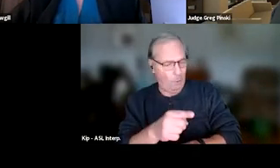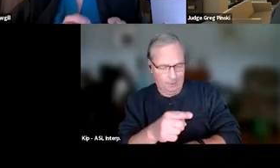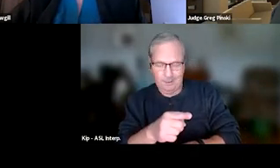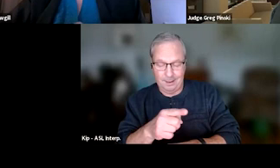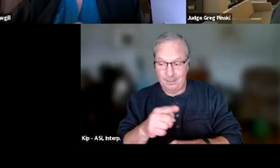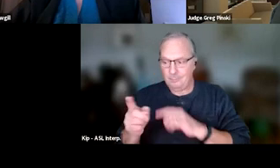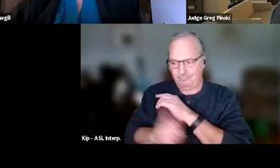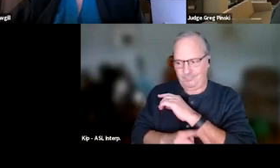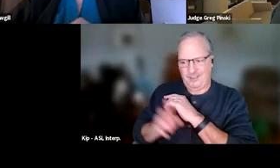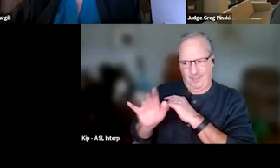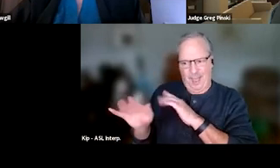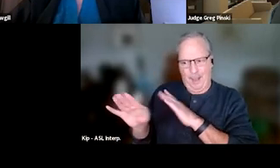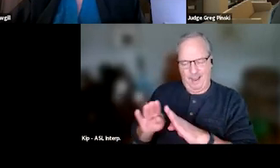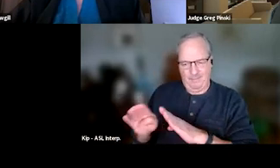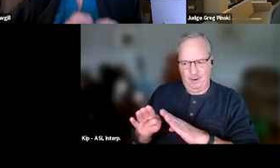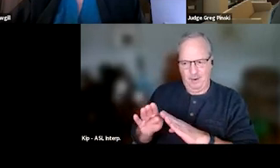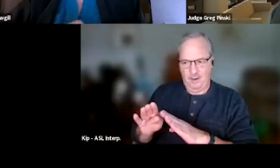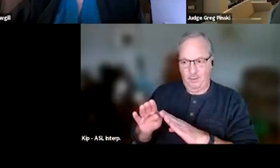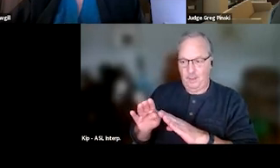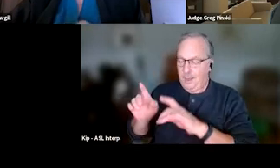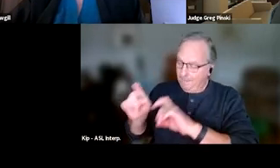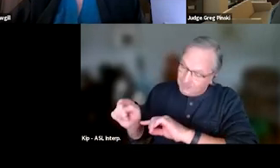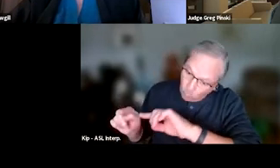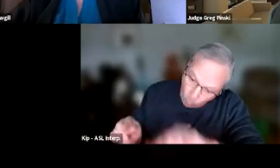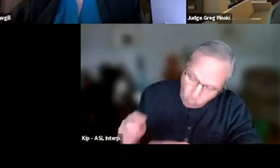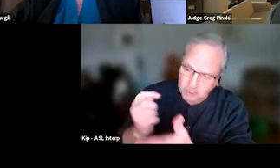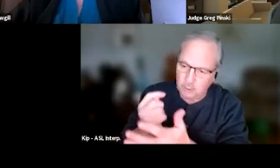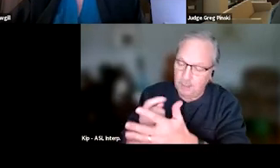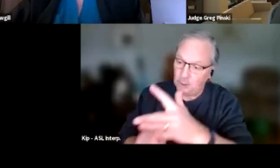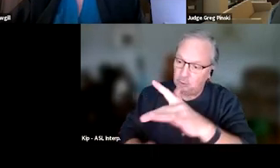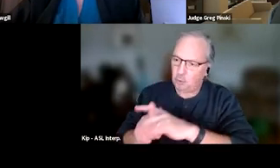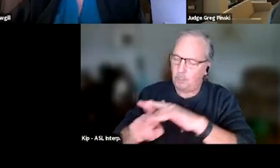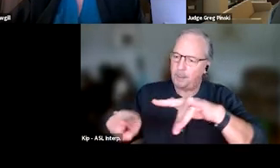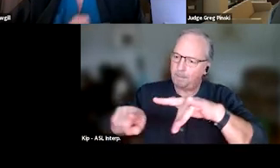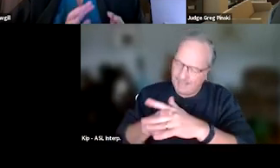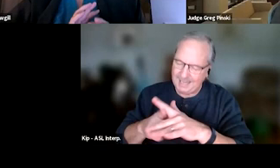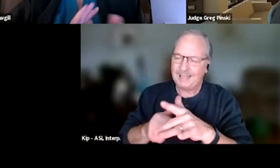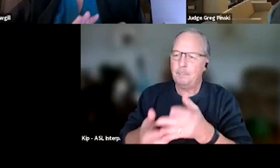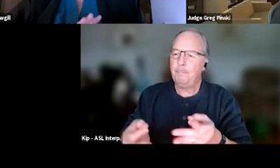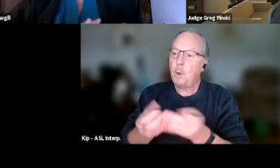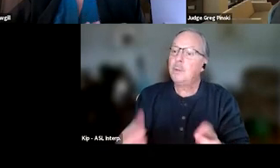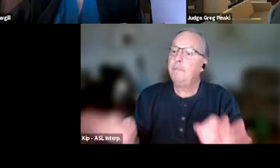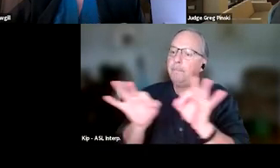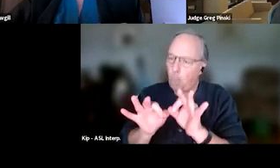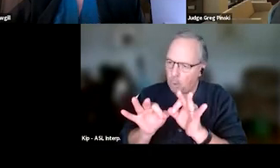Because if we don't get them to treatment, showing up in the beginning is the most important thing to 'em. That's way more important.